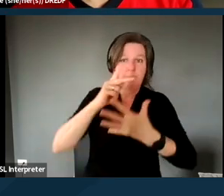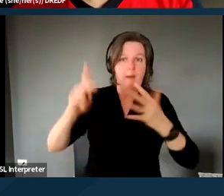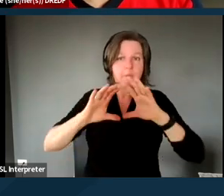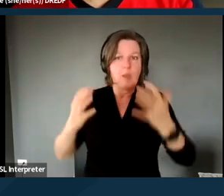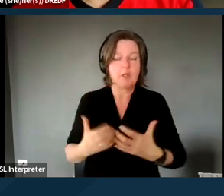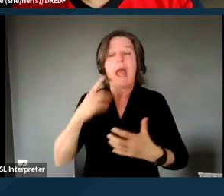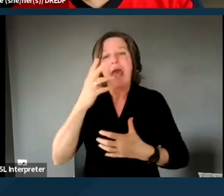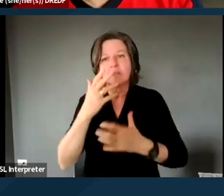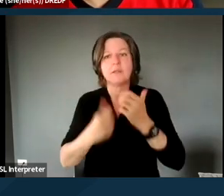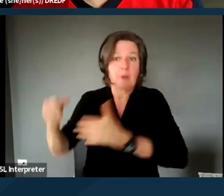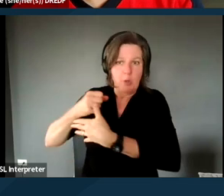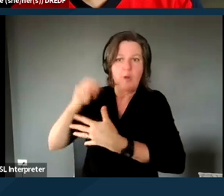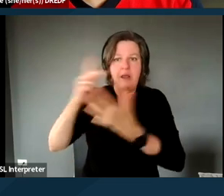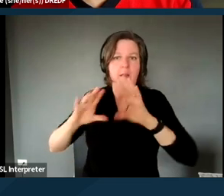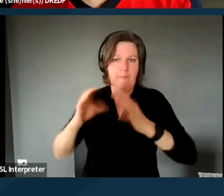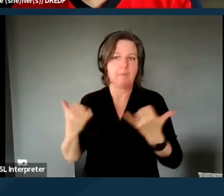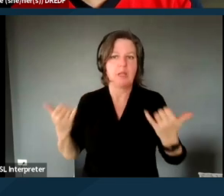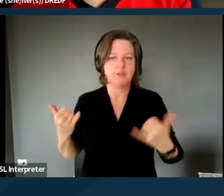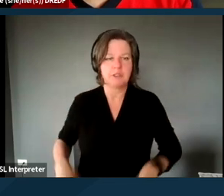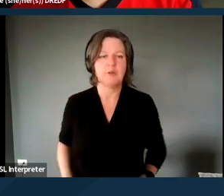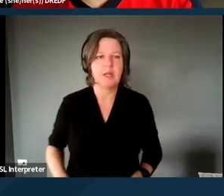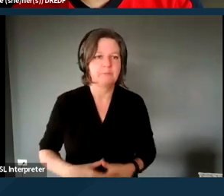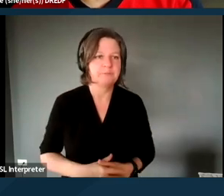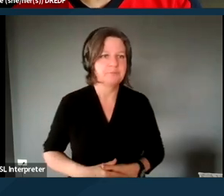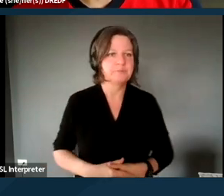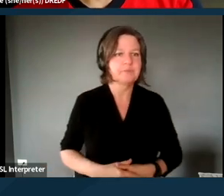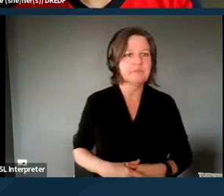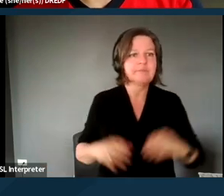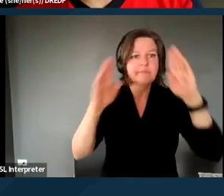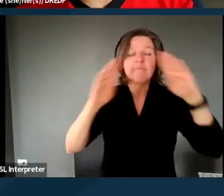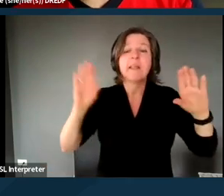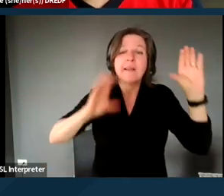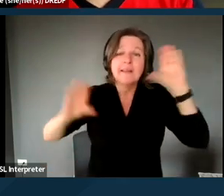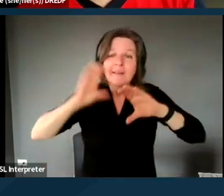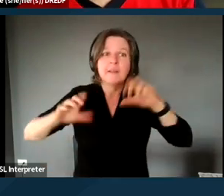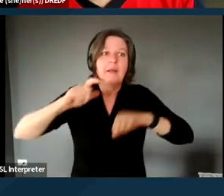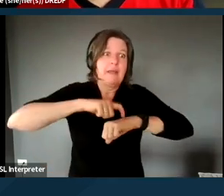Housing search, the time, the energy needed for that. Completing housing applications,